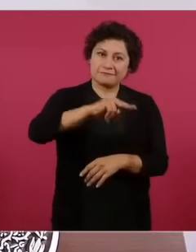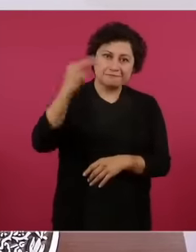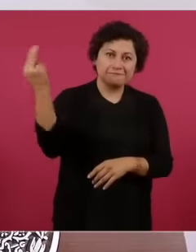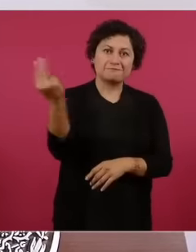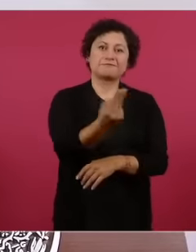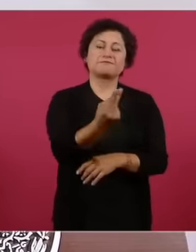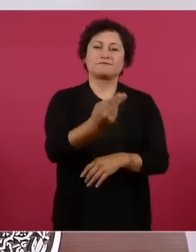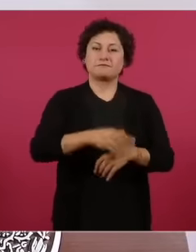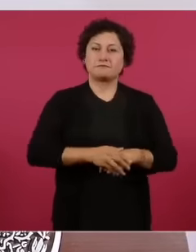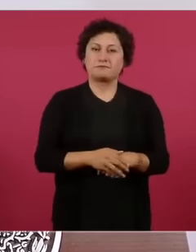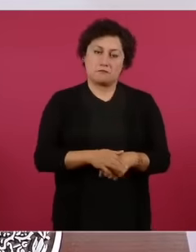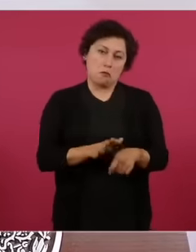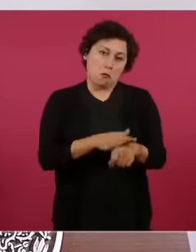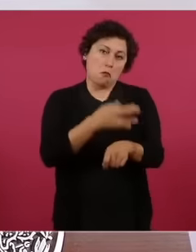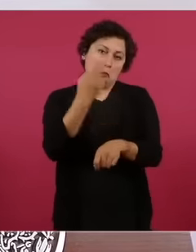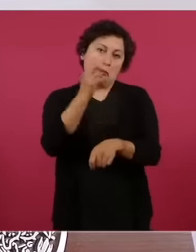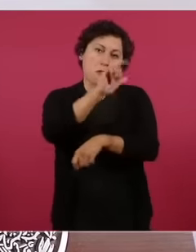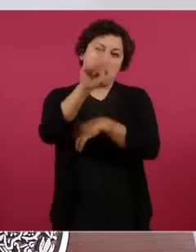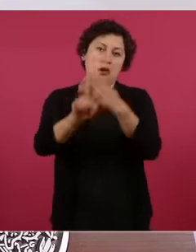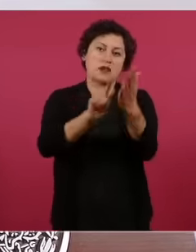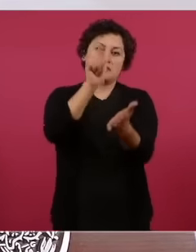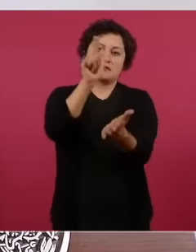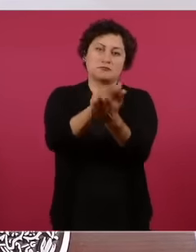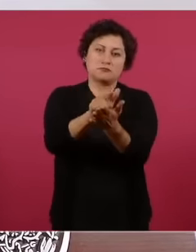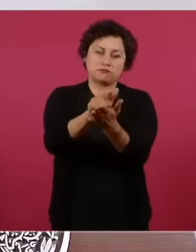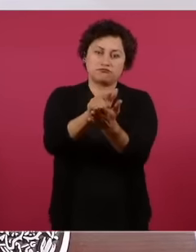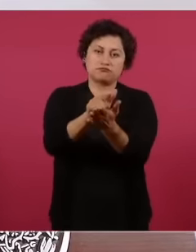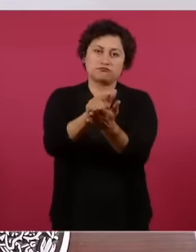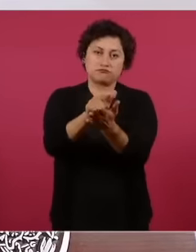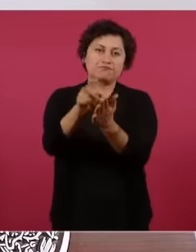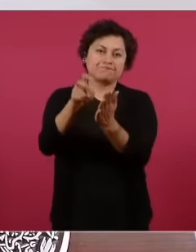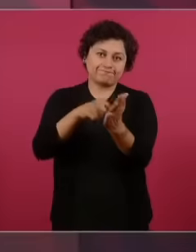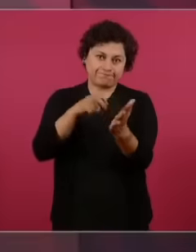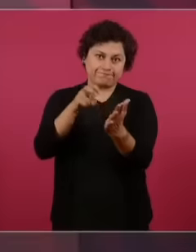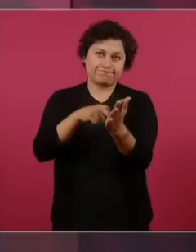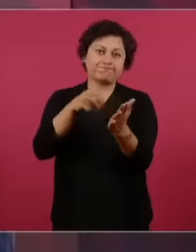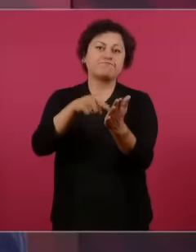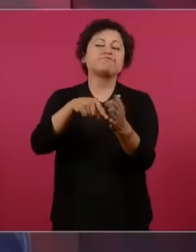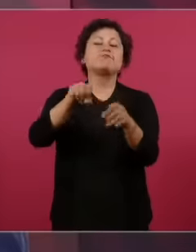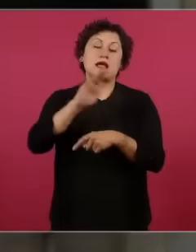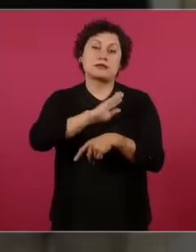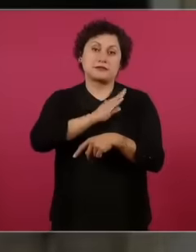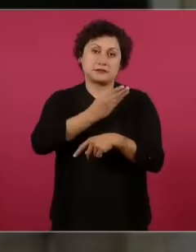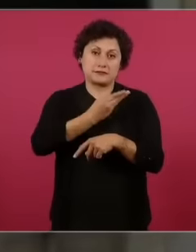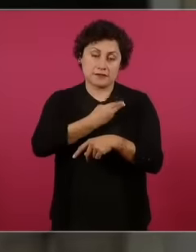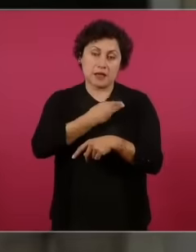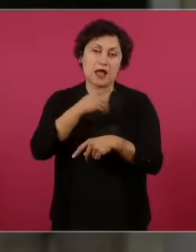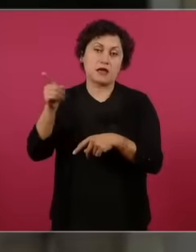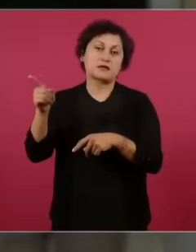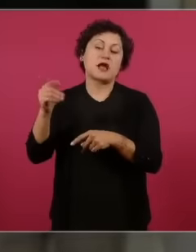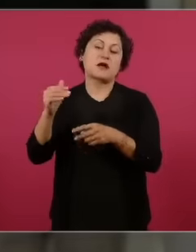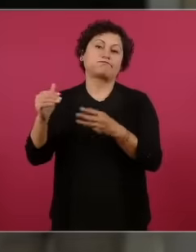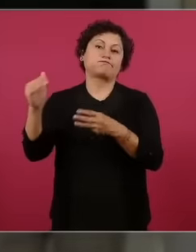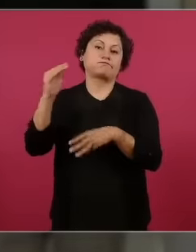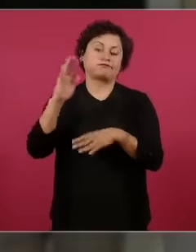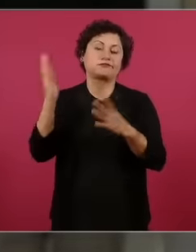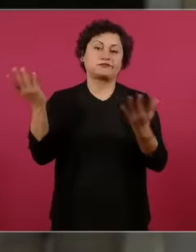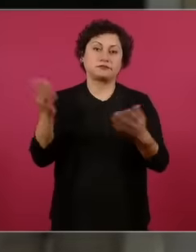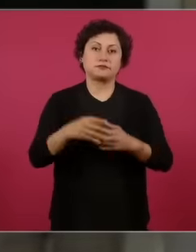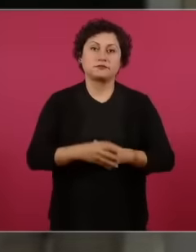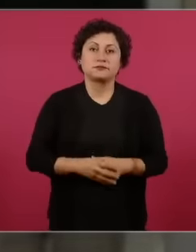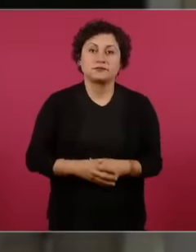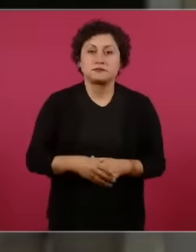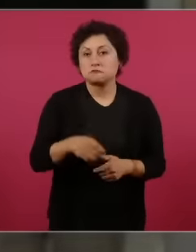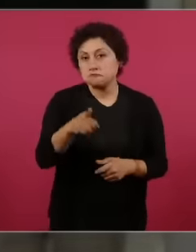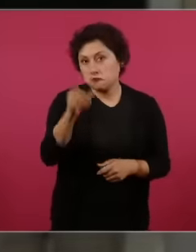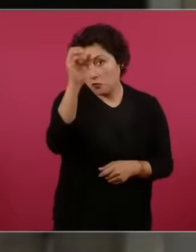reform of the judiciary And finally Well also well thank you with all